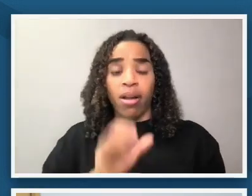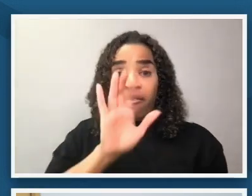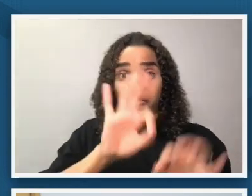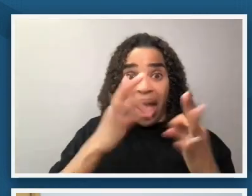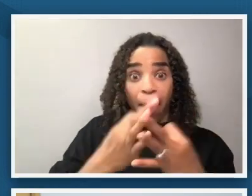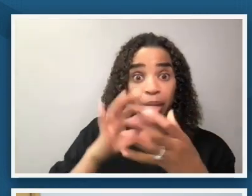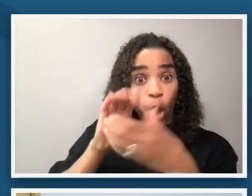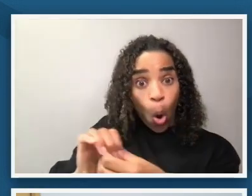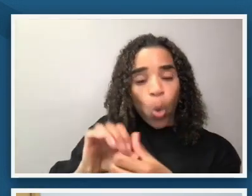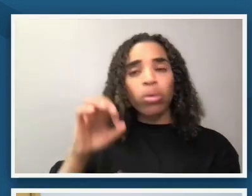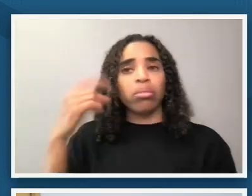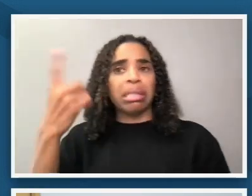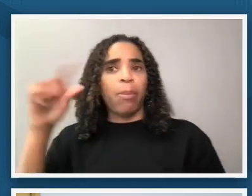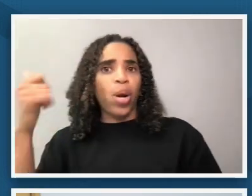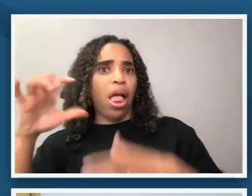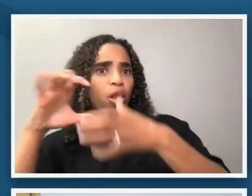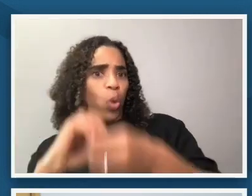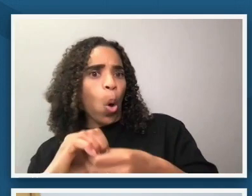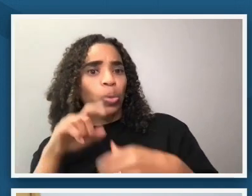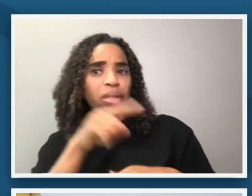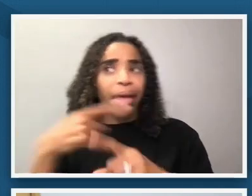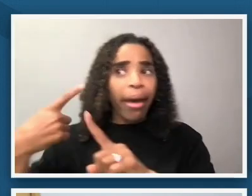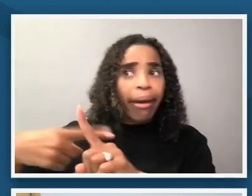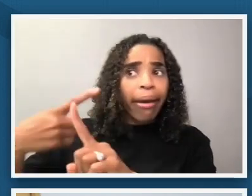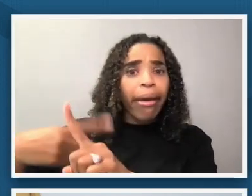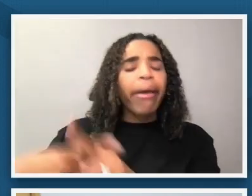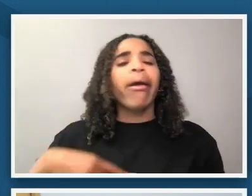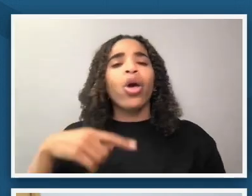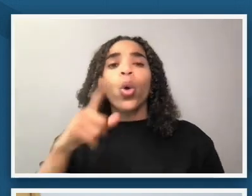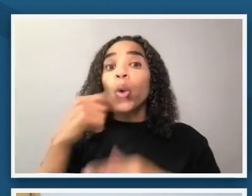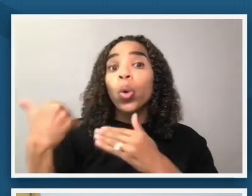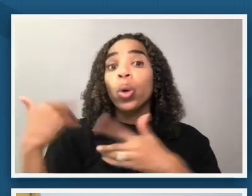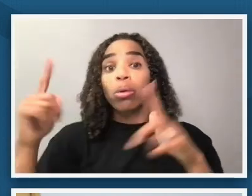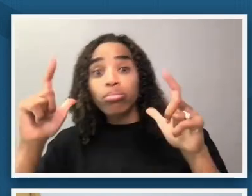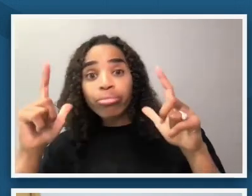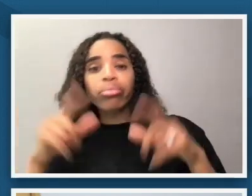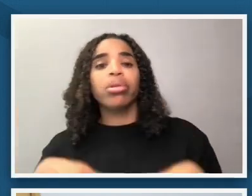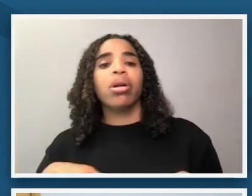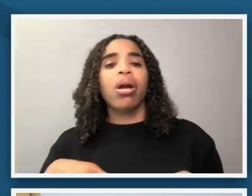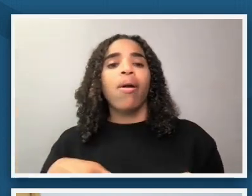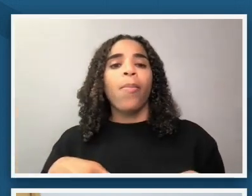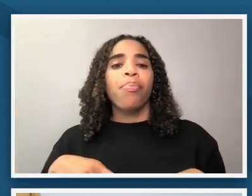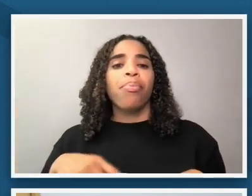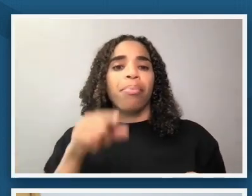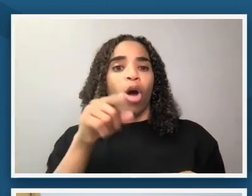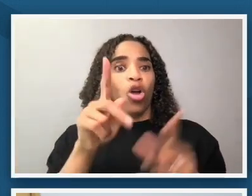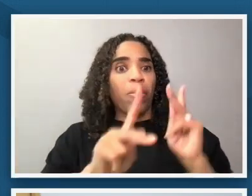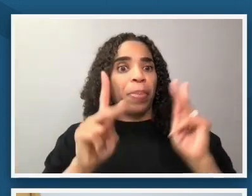somebody else who took the photo